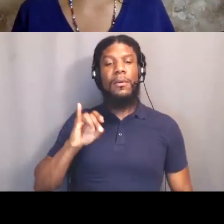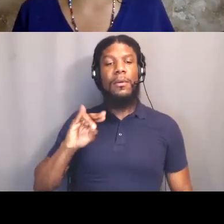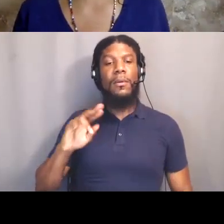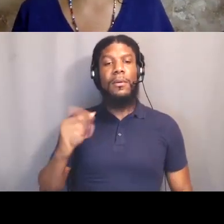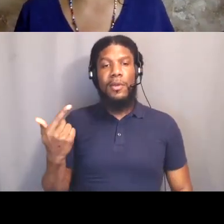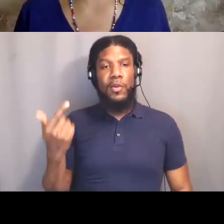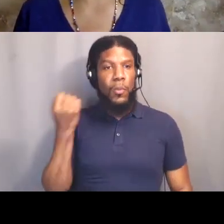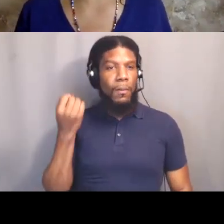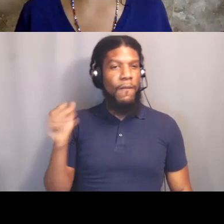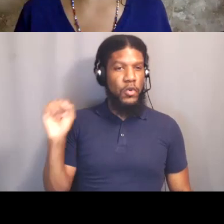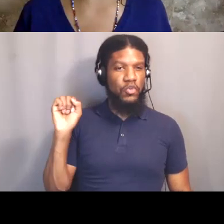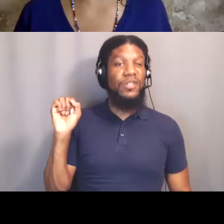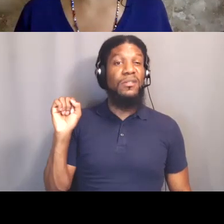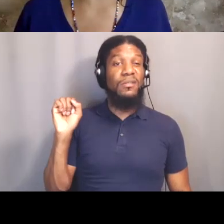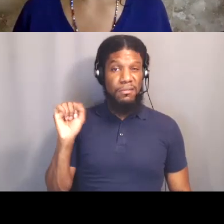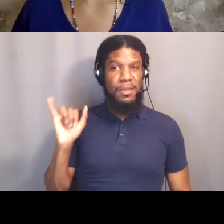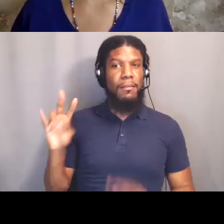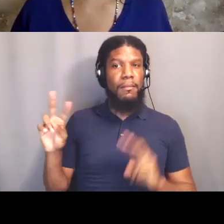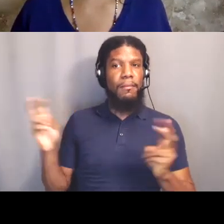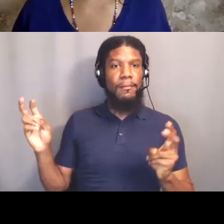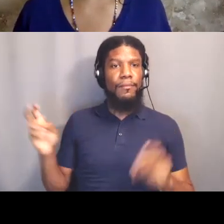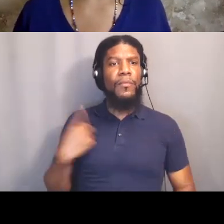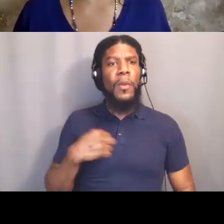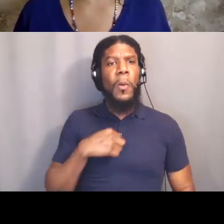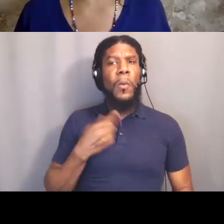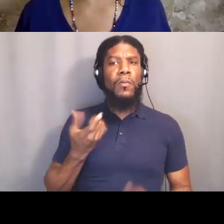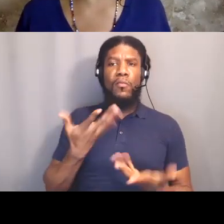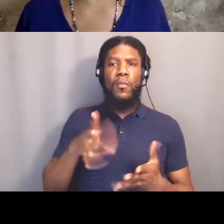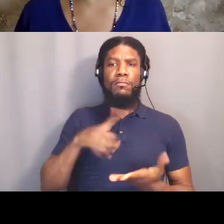freedom dreams that we have which sometimes conflict